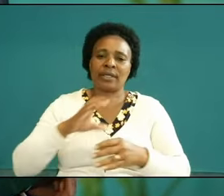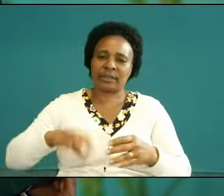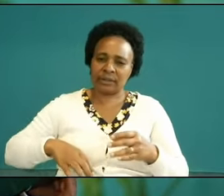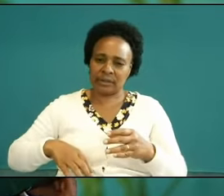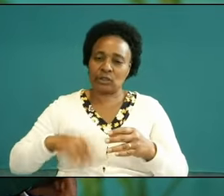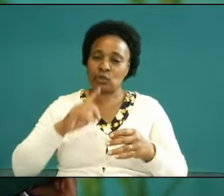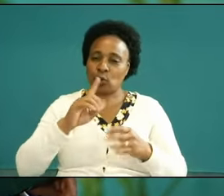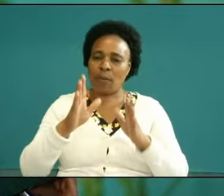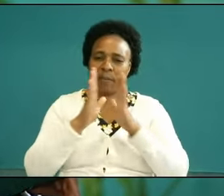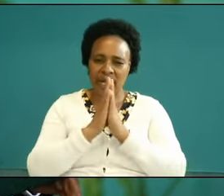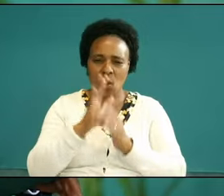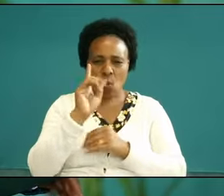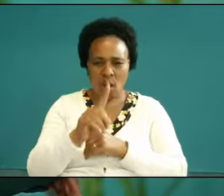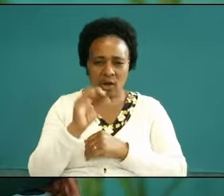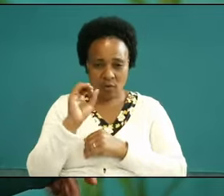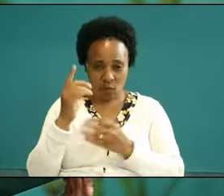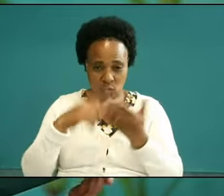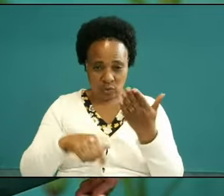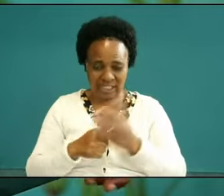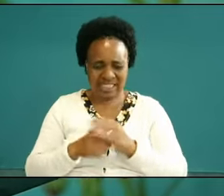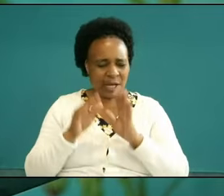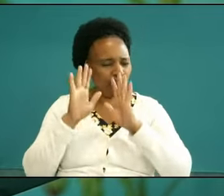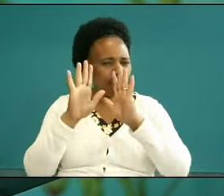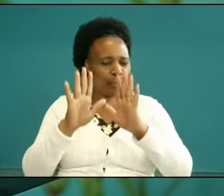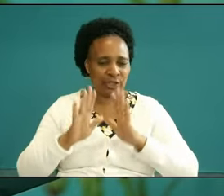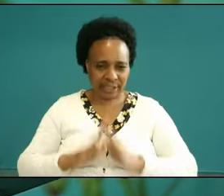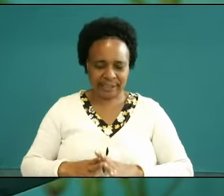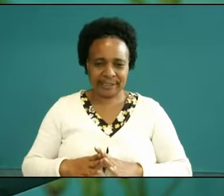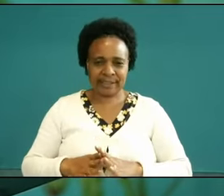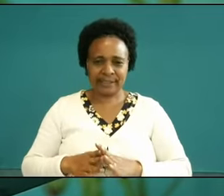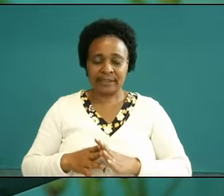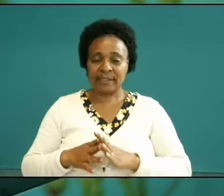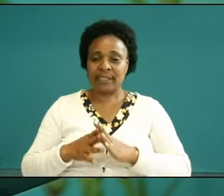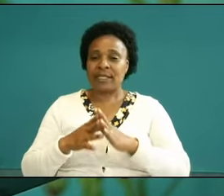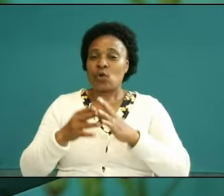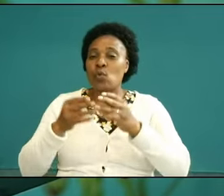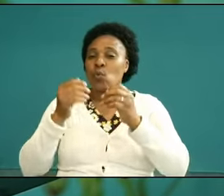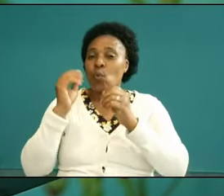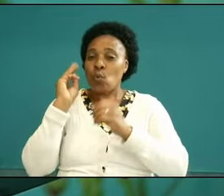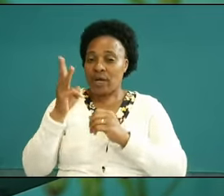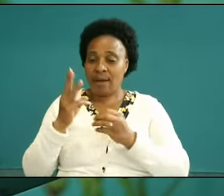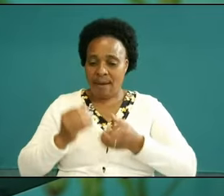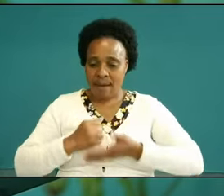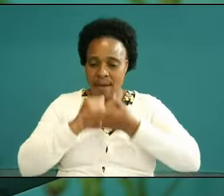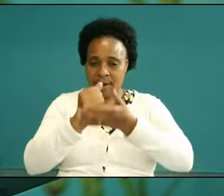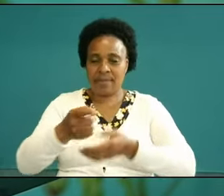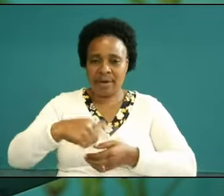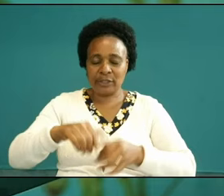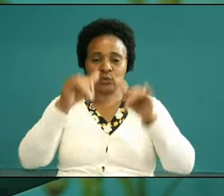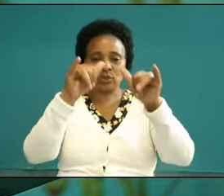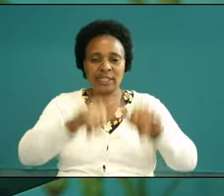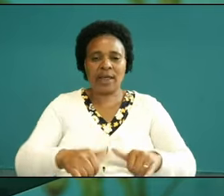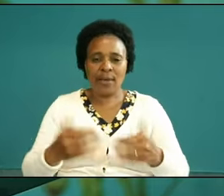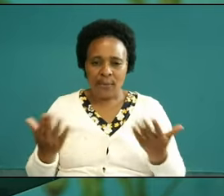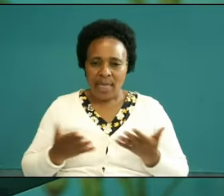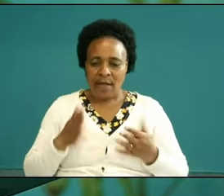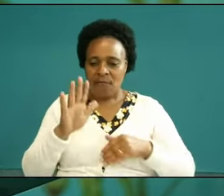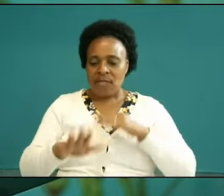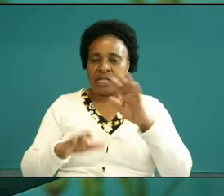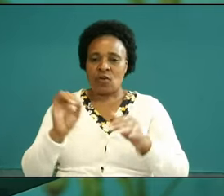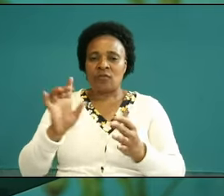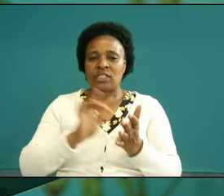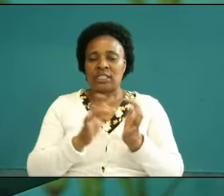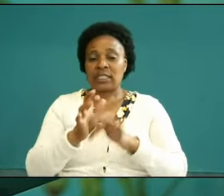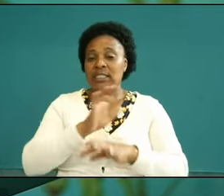prayer is one of the key things that will help us to stay at the feet of Christ that we may grow uh